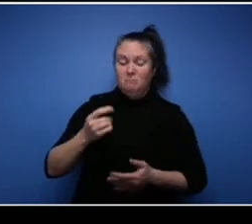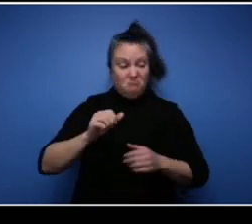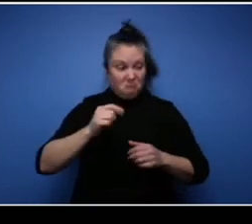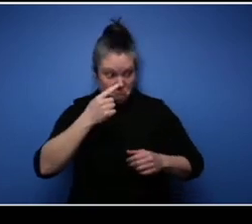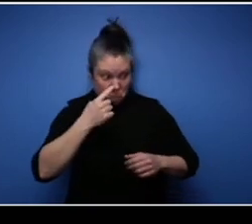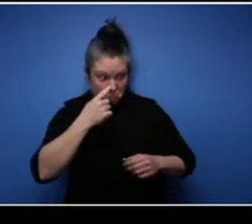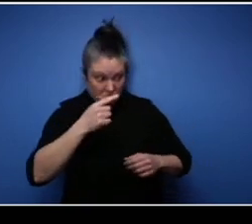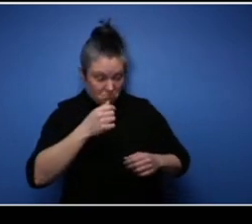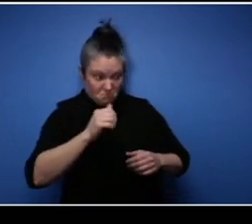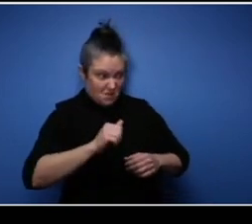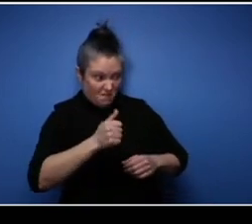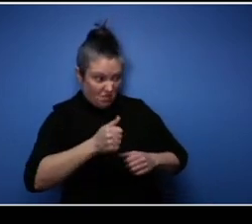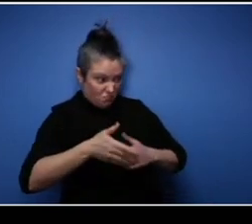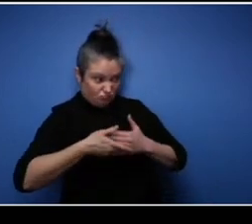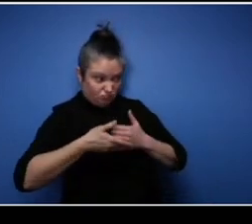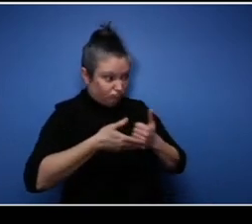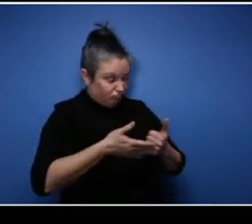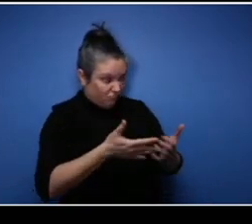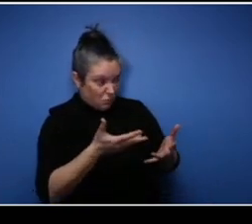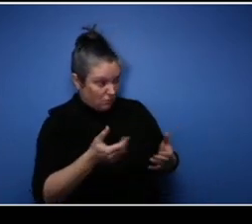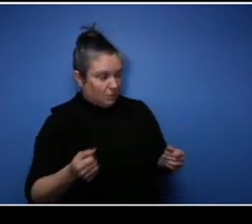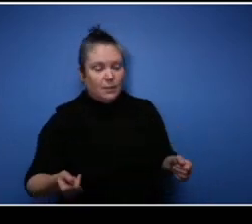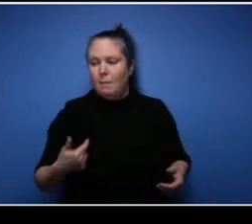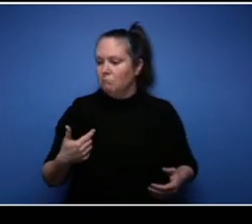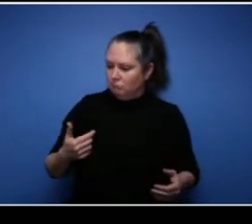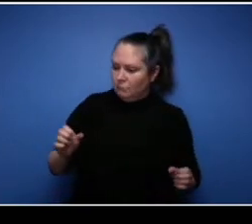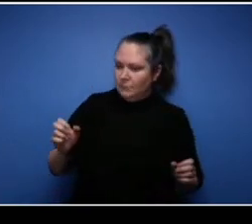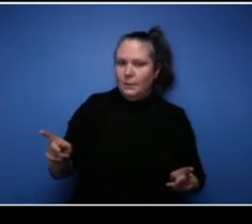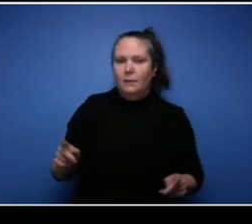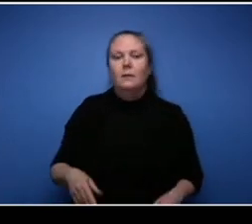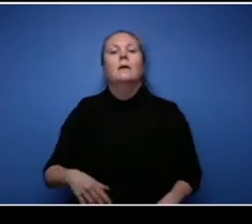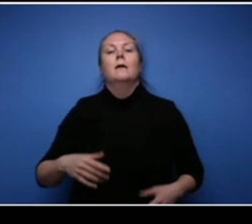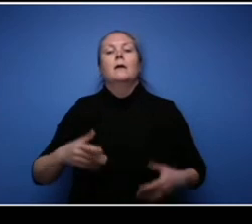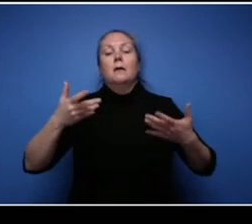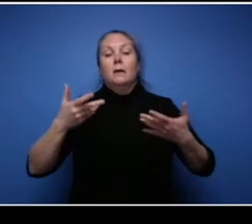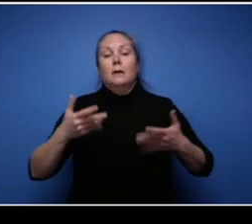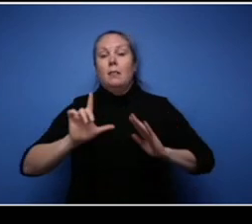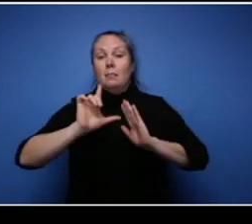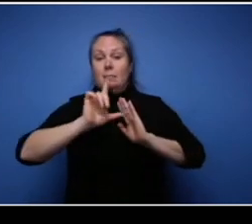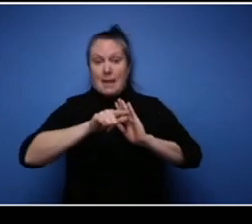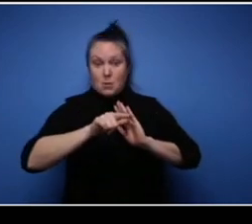that other branch the next day with my white pantsuit on and all dolled up and they did